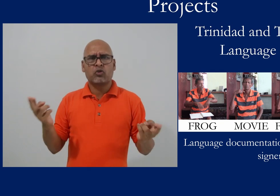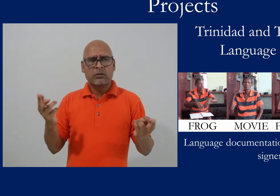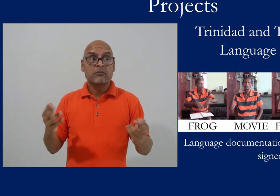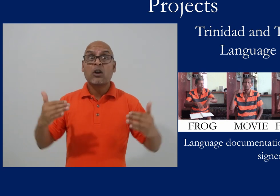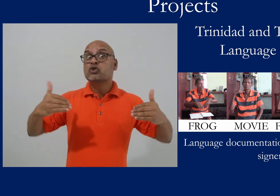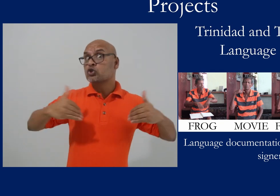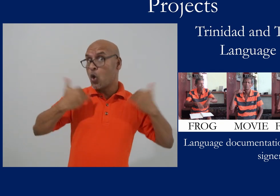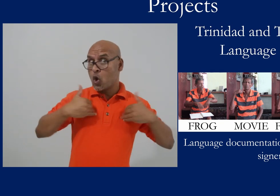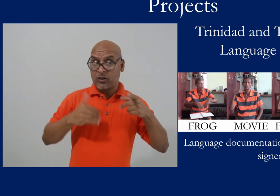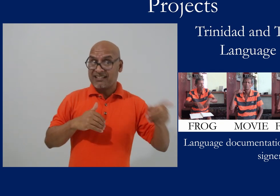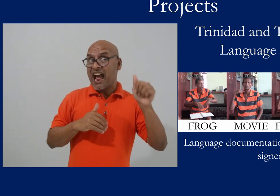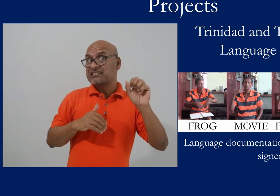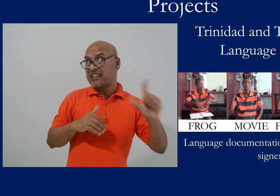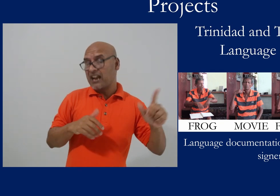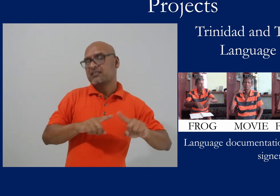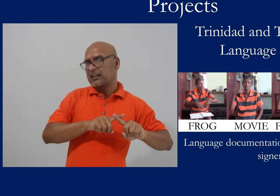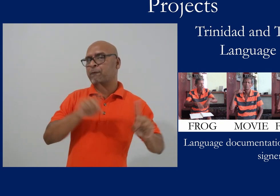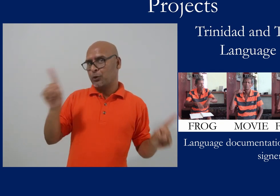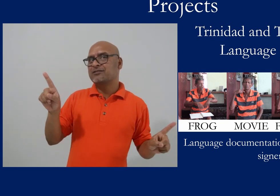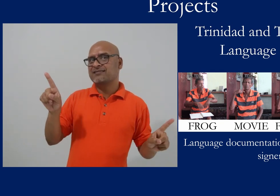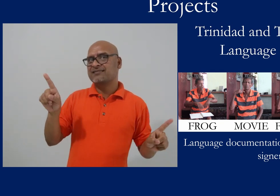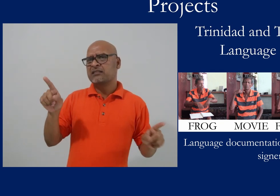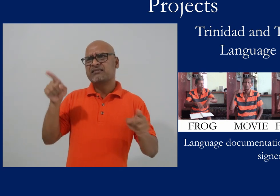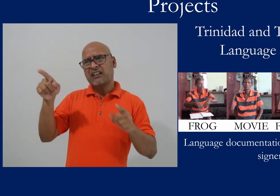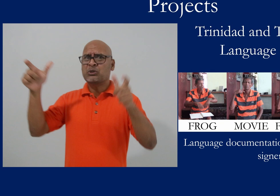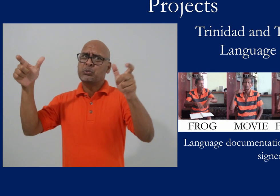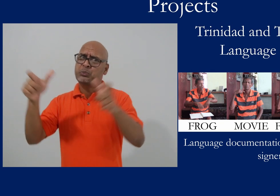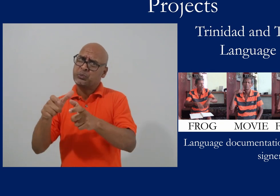resources, because younger people tend to use American Sign Language, which is quite different.